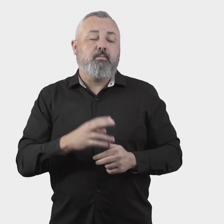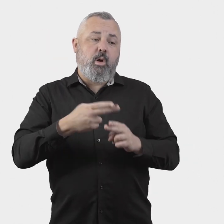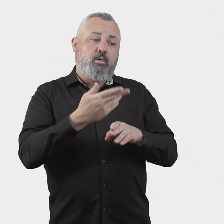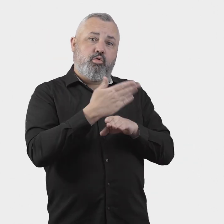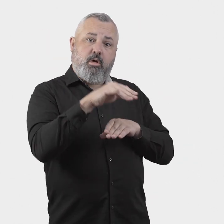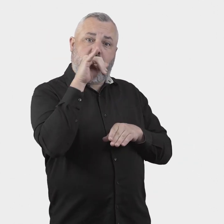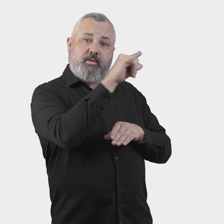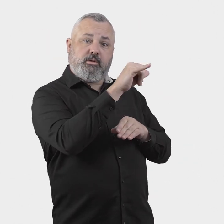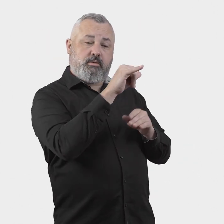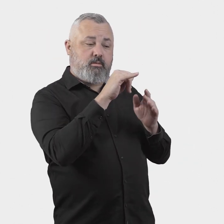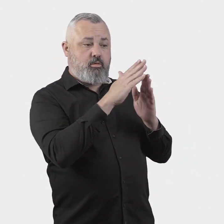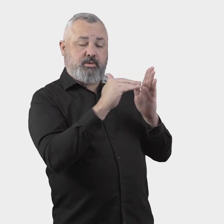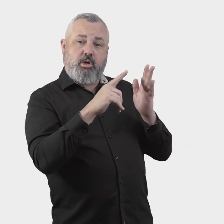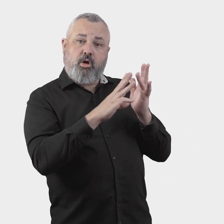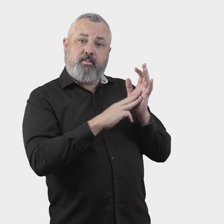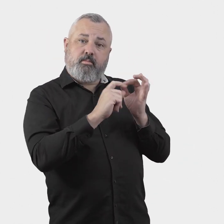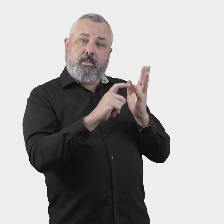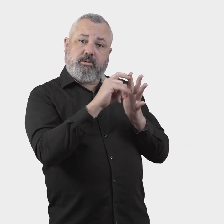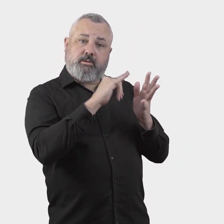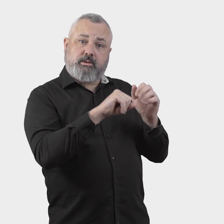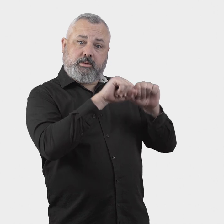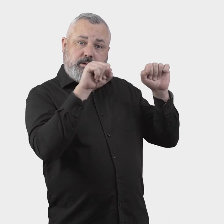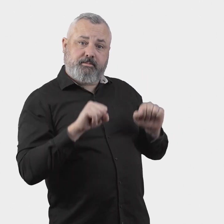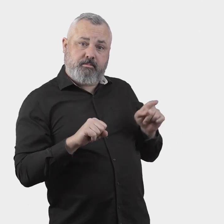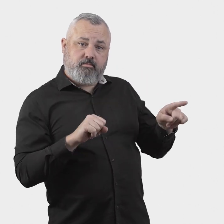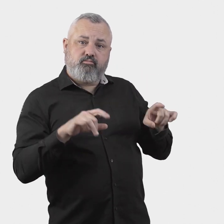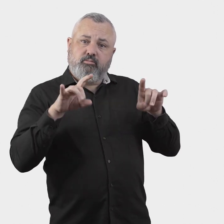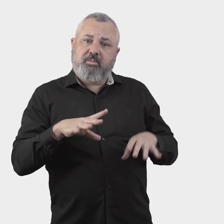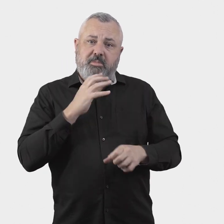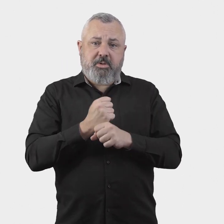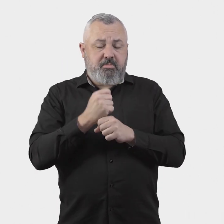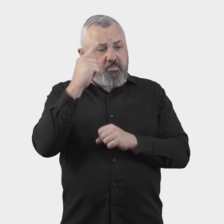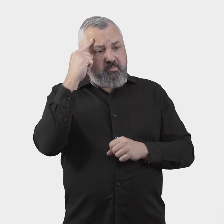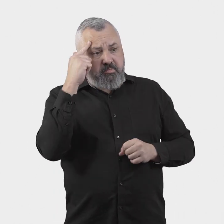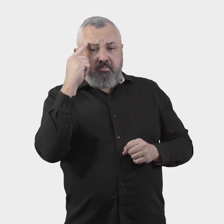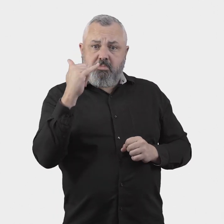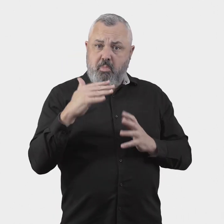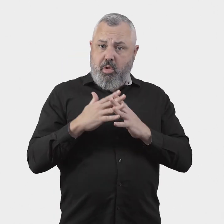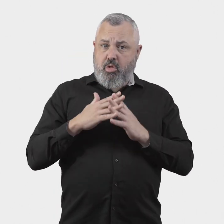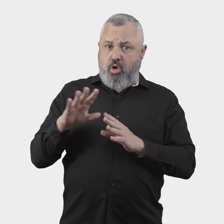In establishing the new Aviation Industry Ombuds Scheme, the Australian Government sees merit in